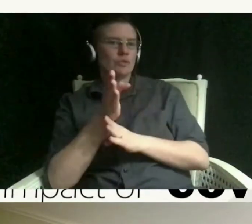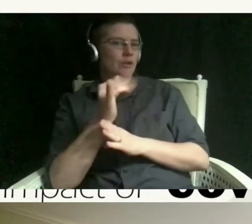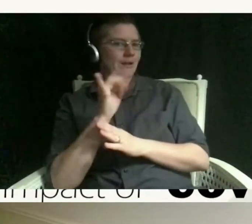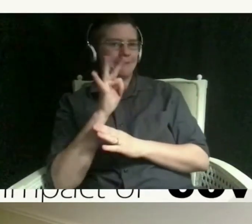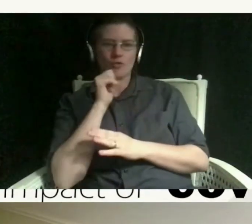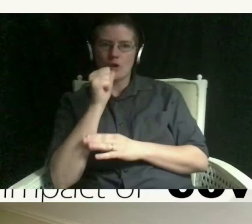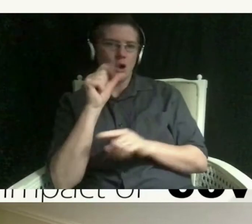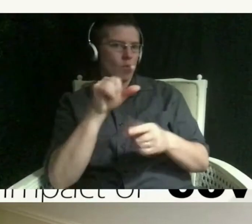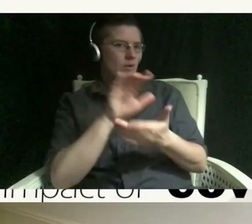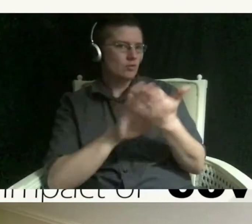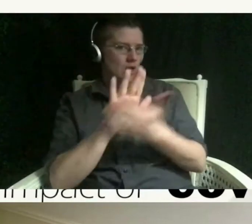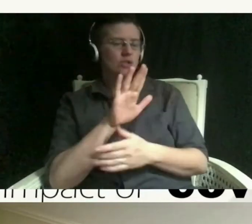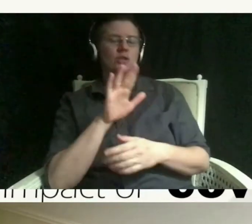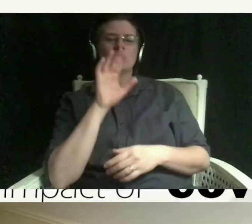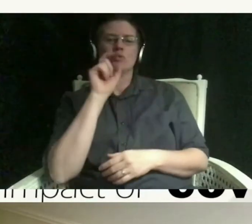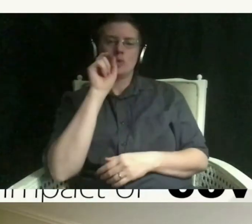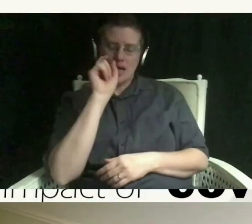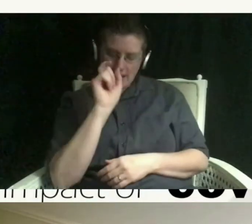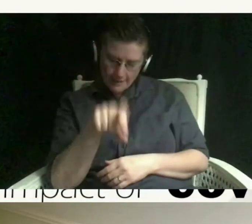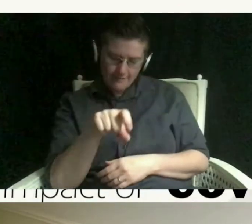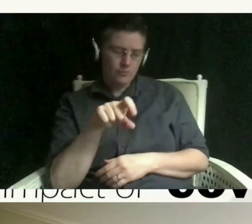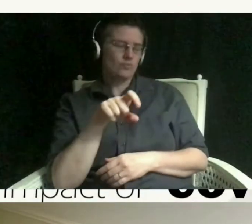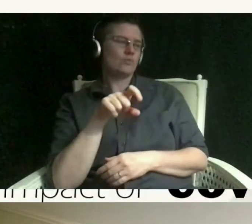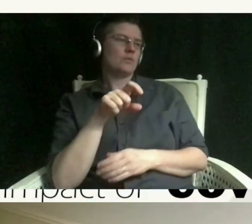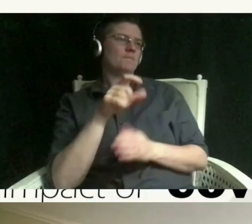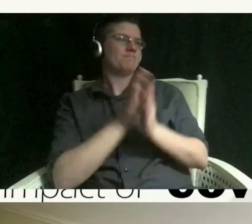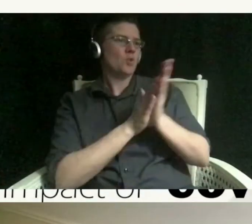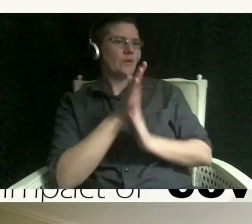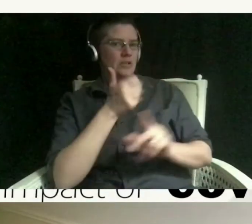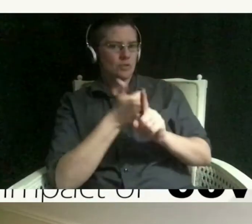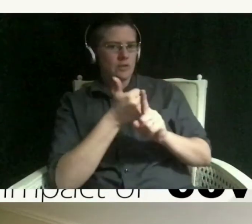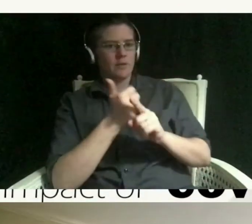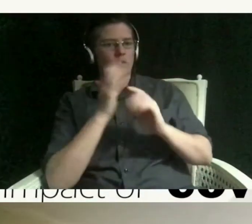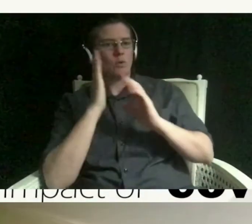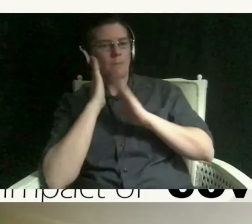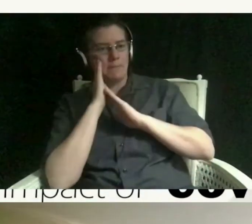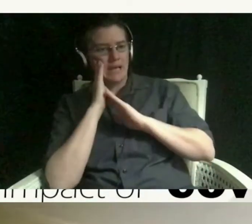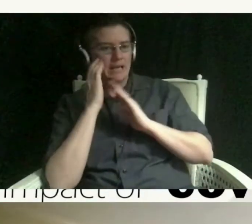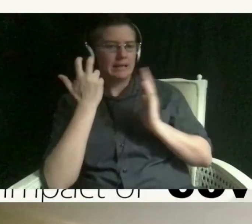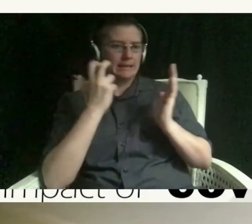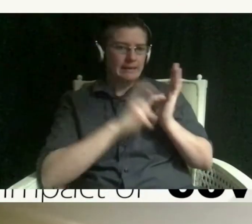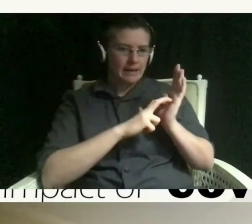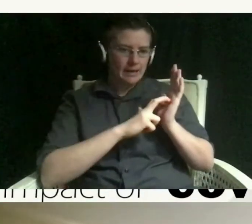because you have to be able to be motivated to go to bed to get up to get to work you know to learn